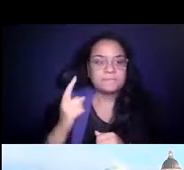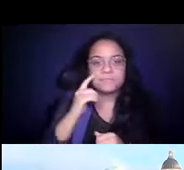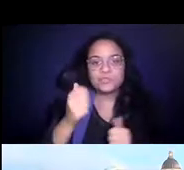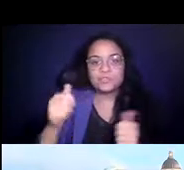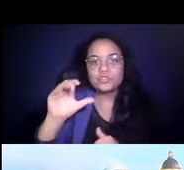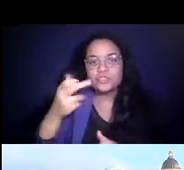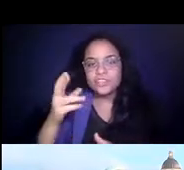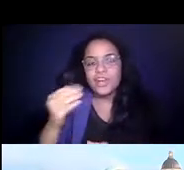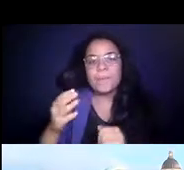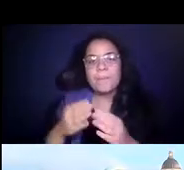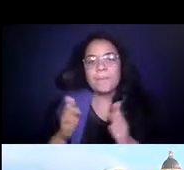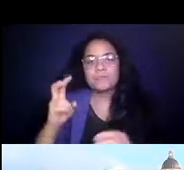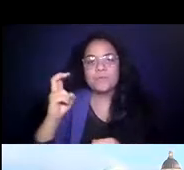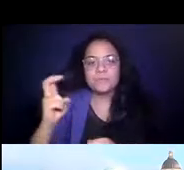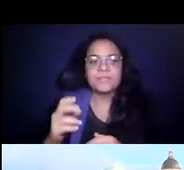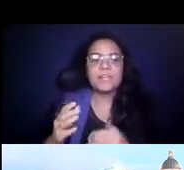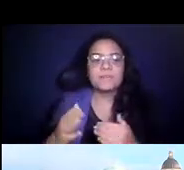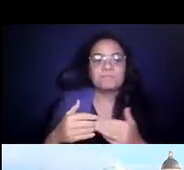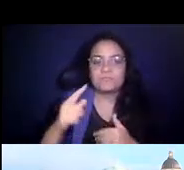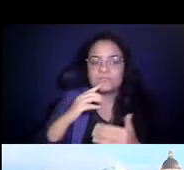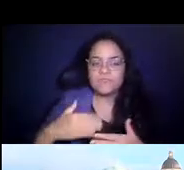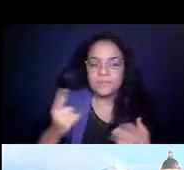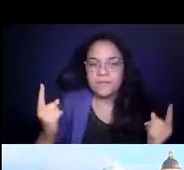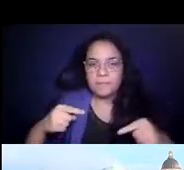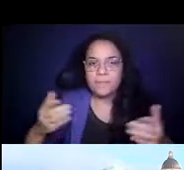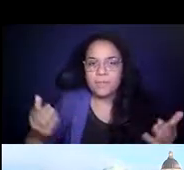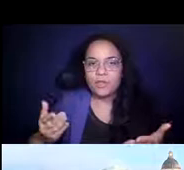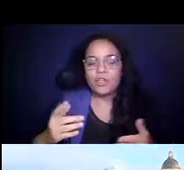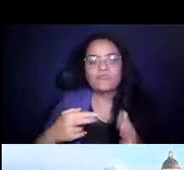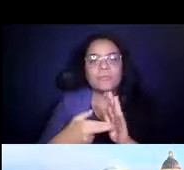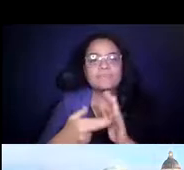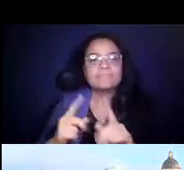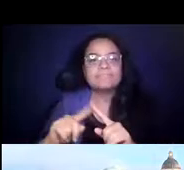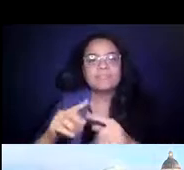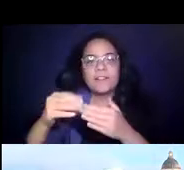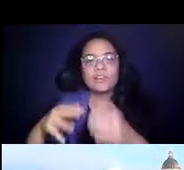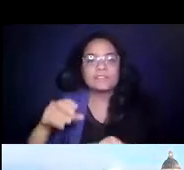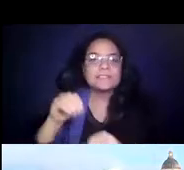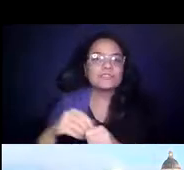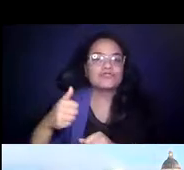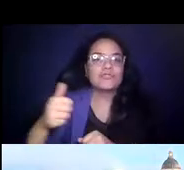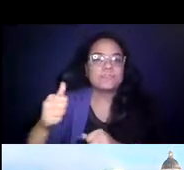and it's really a privilege to be a part of this 14:24:43 group of distinguished leaders in the transportation space. 14:24:43 So next slide, please.